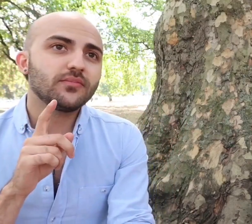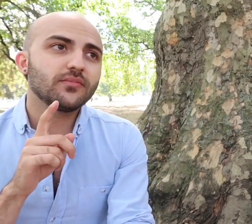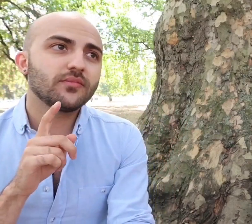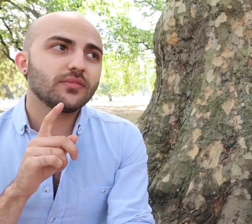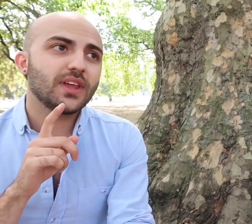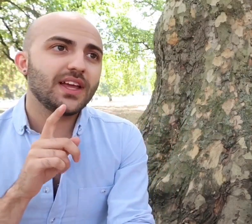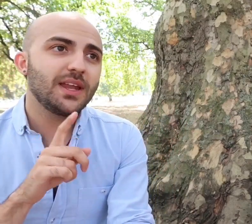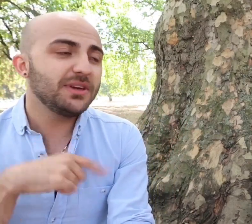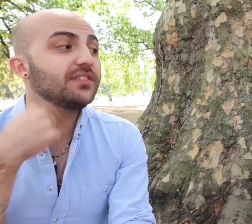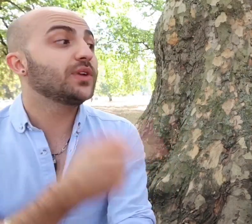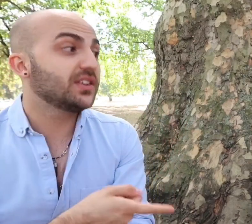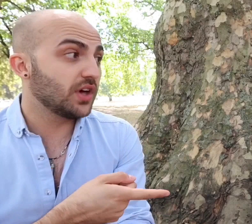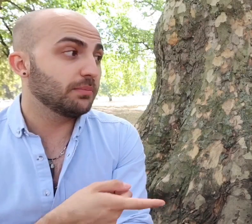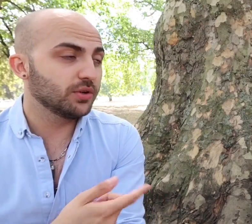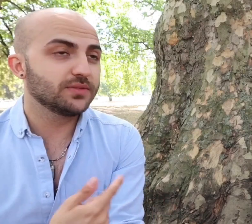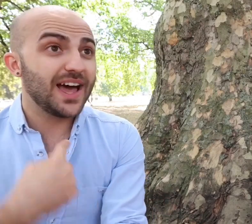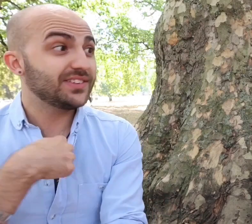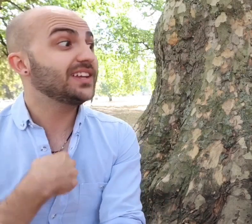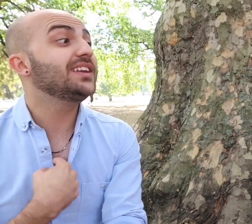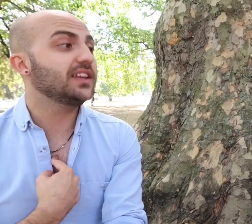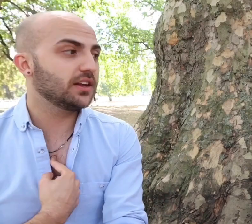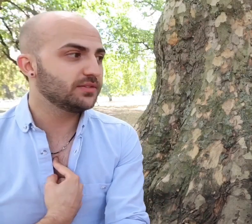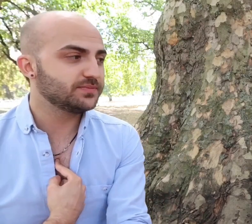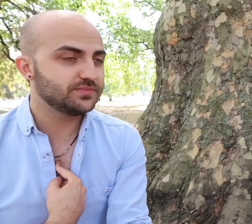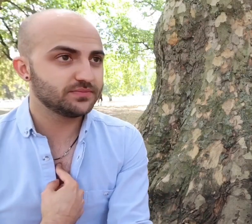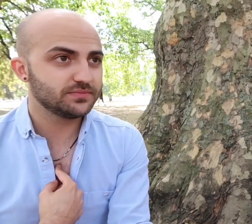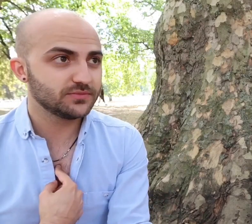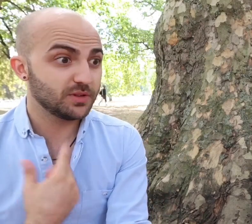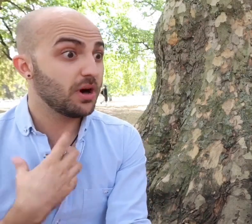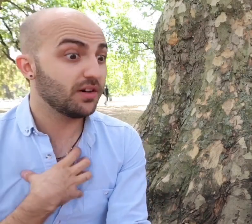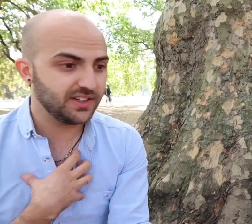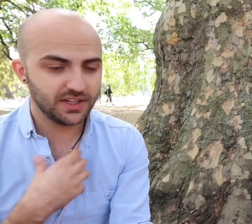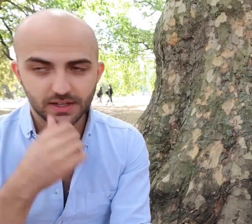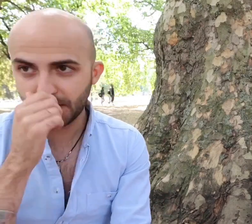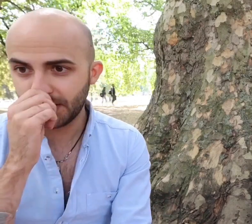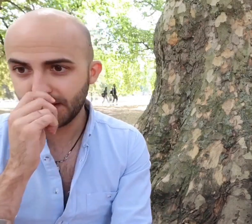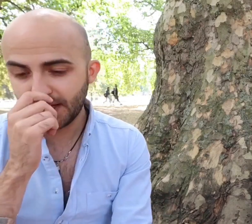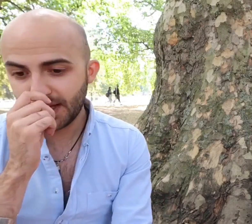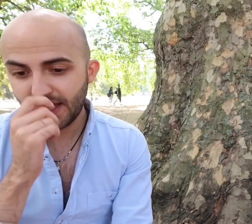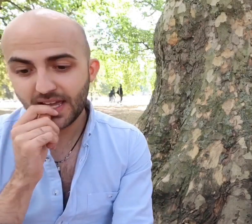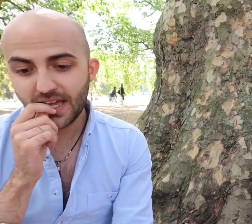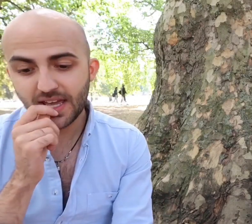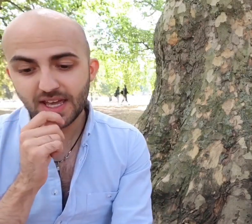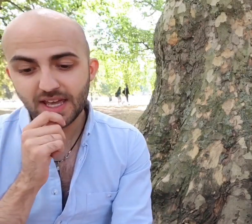let me give you an example as an Indian because I'm half Indian...